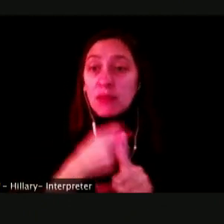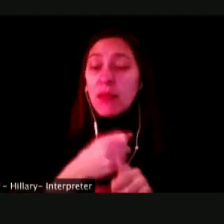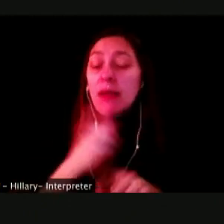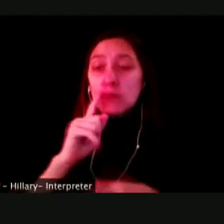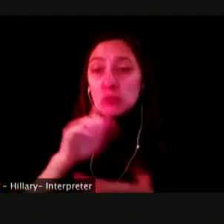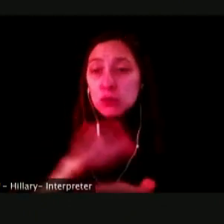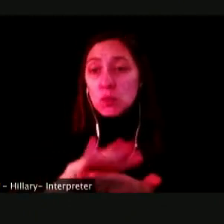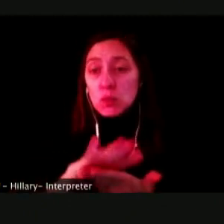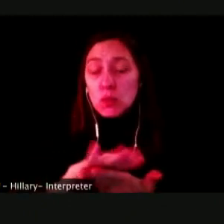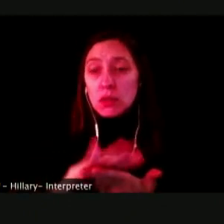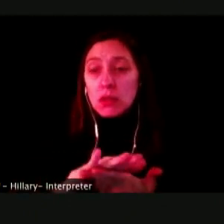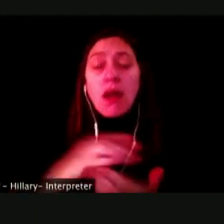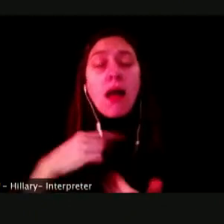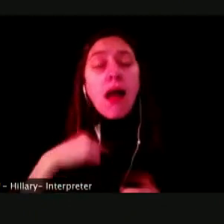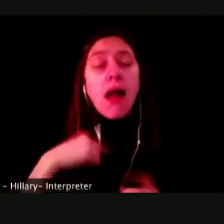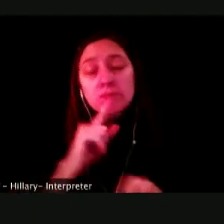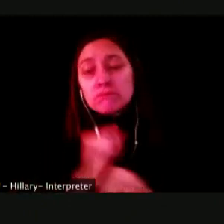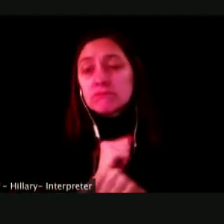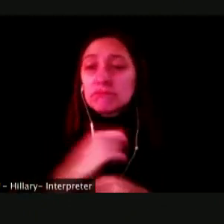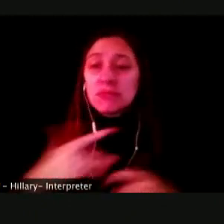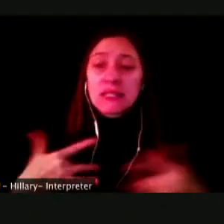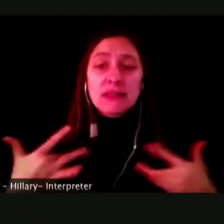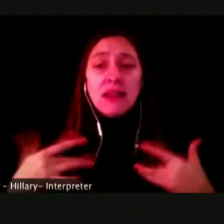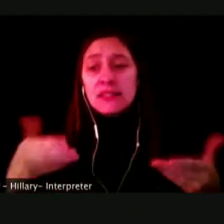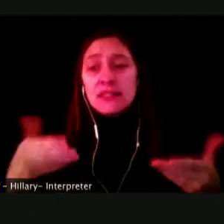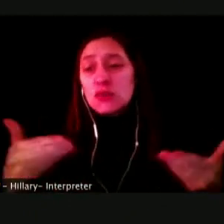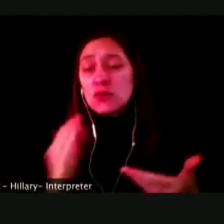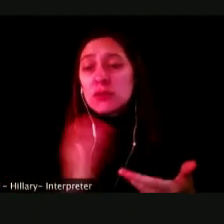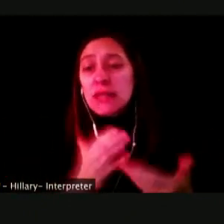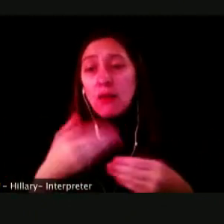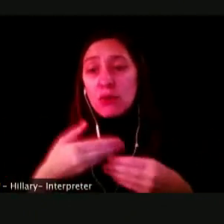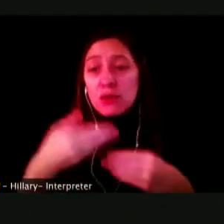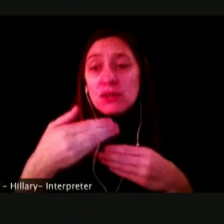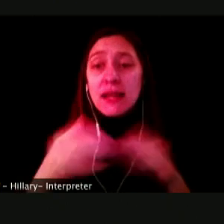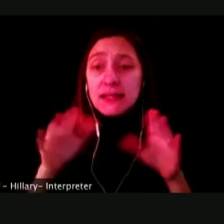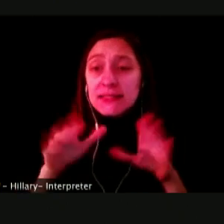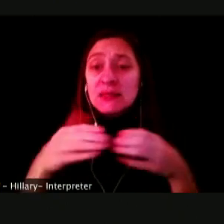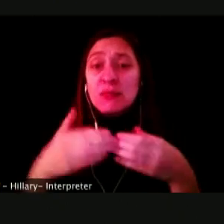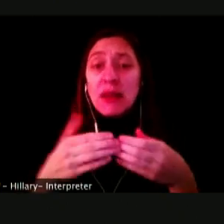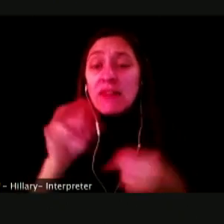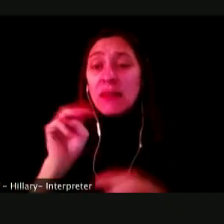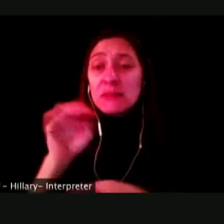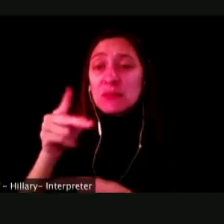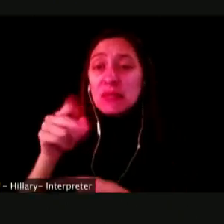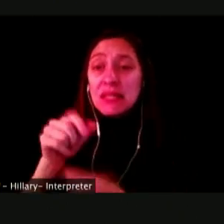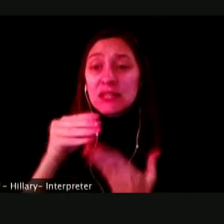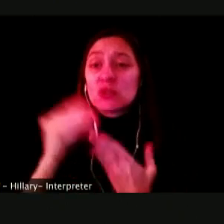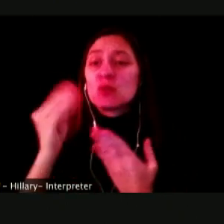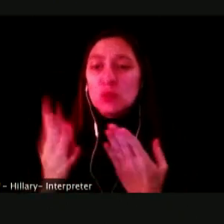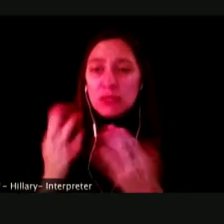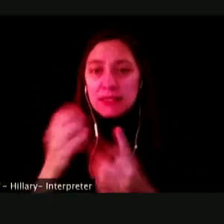I'M EXCITED TO INTRODUCE OUR NEXT PANEL OF MCPS STUDENTS.